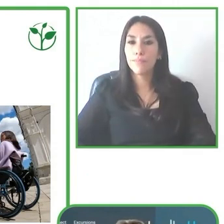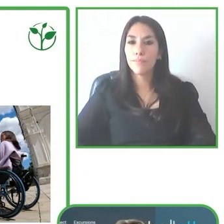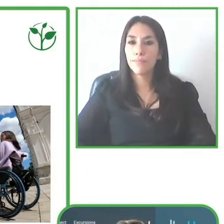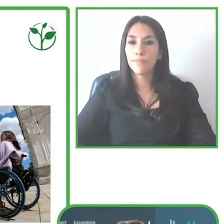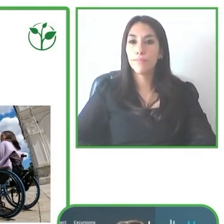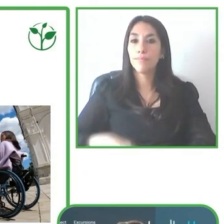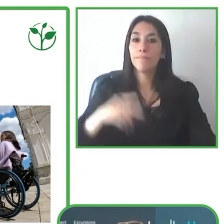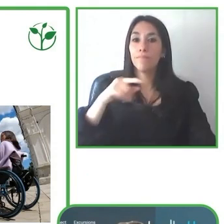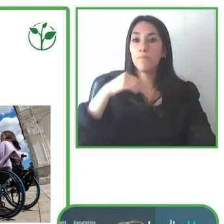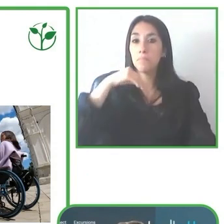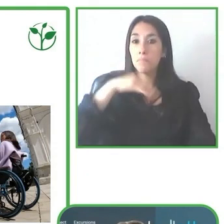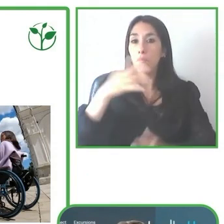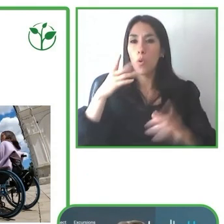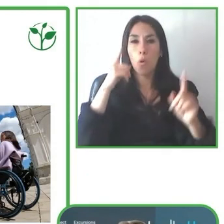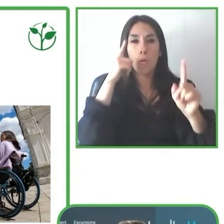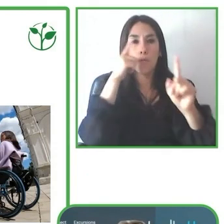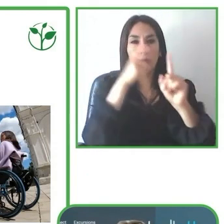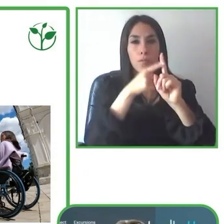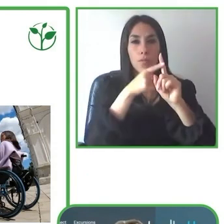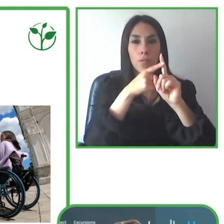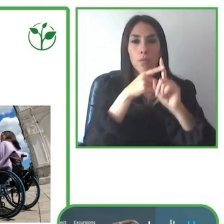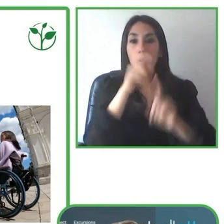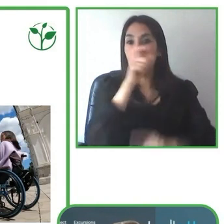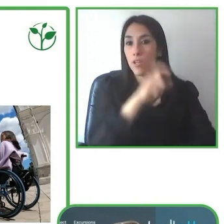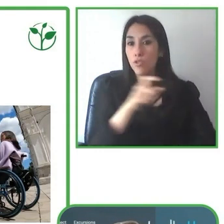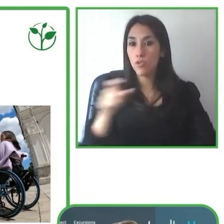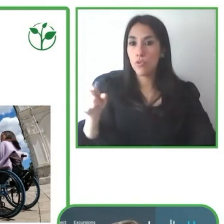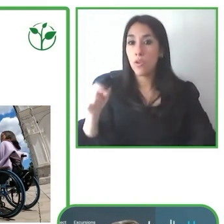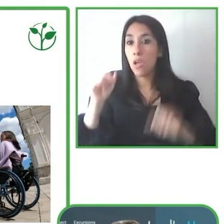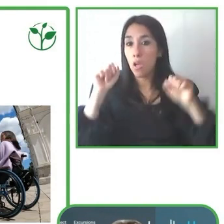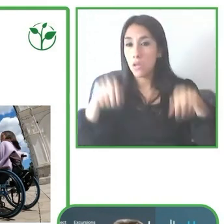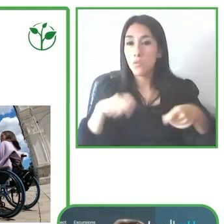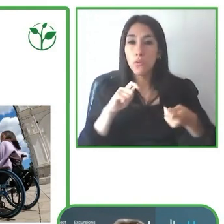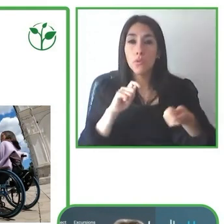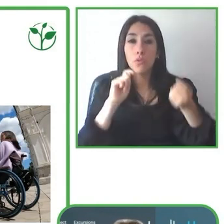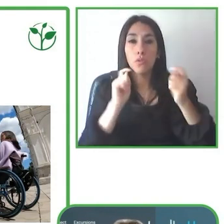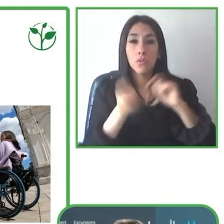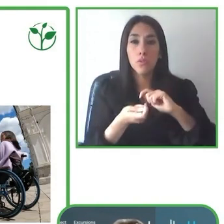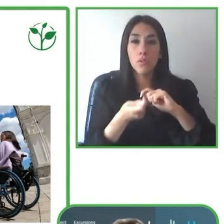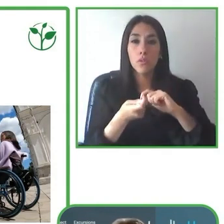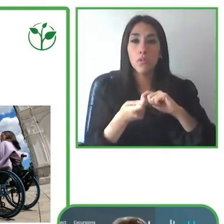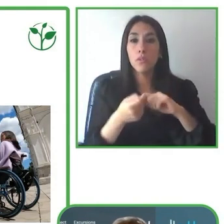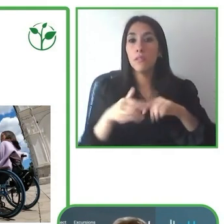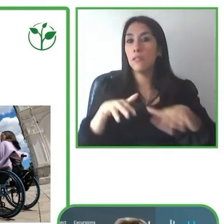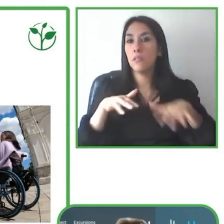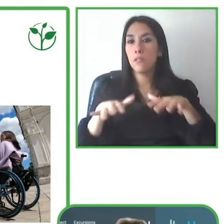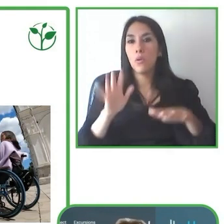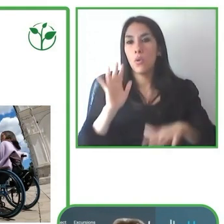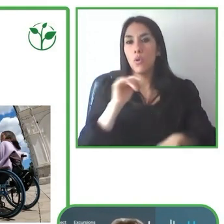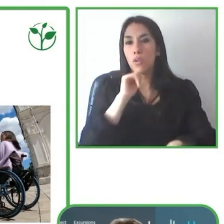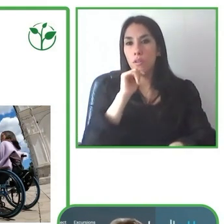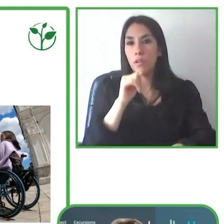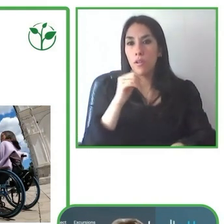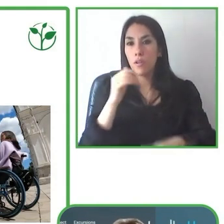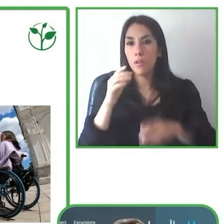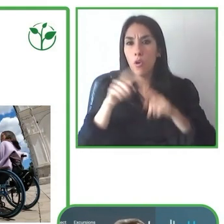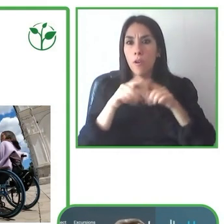based on the dreams and interests. So Globe4all.